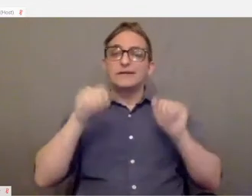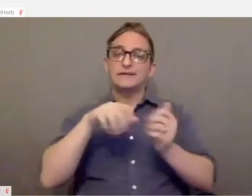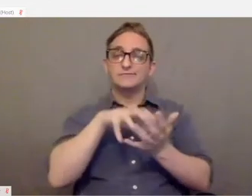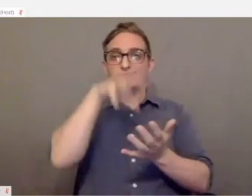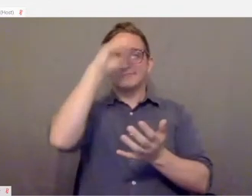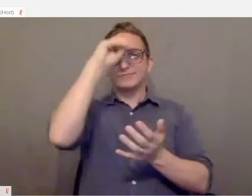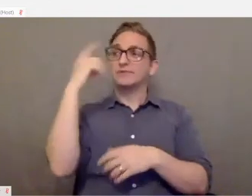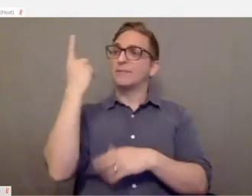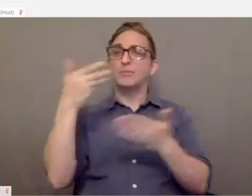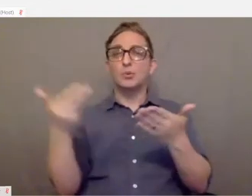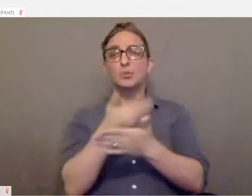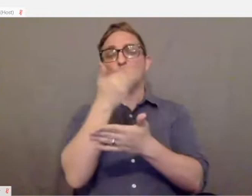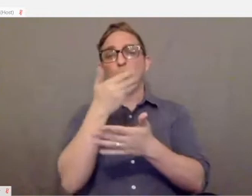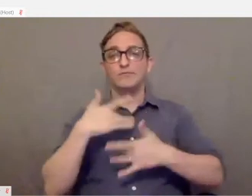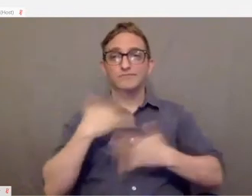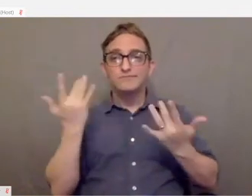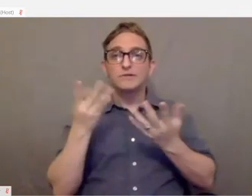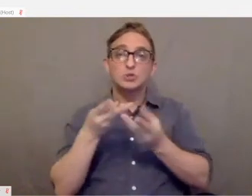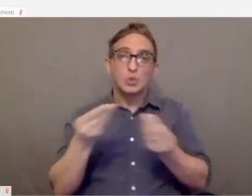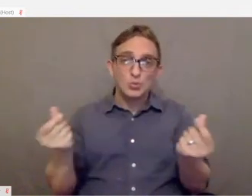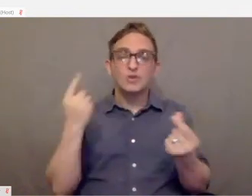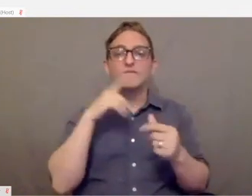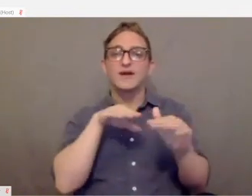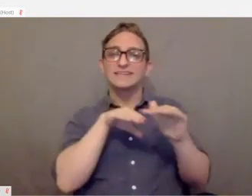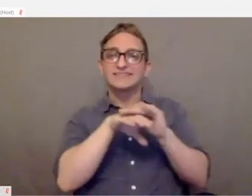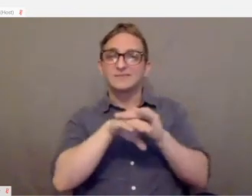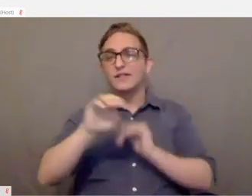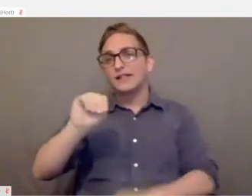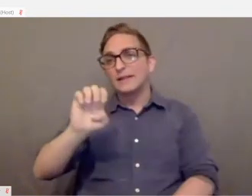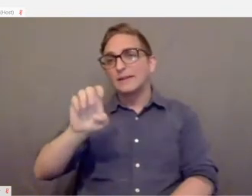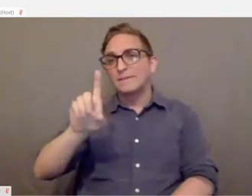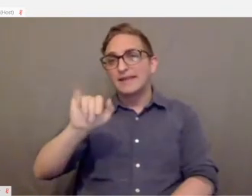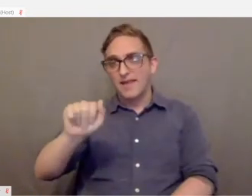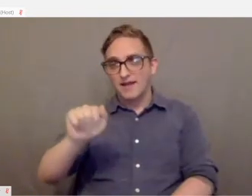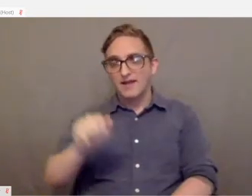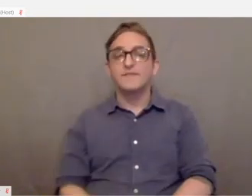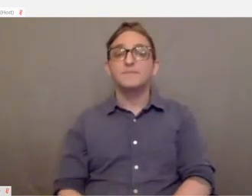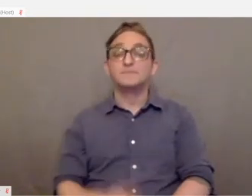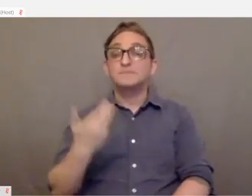new solutions when it comes to accessible media. Like I said before, my name is Ben Jacobs.